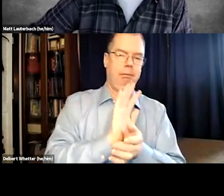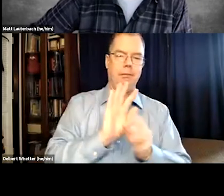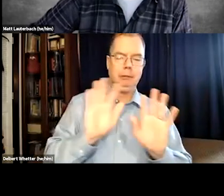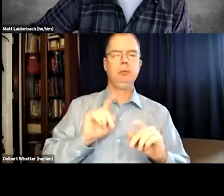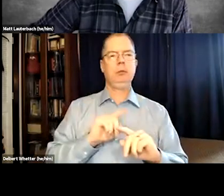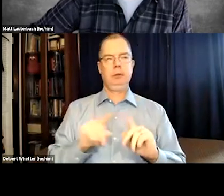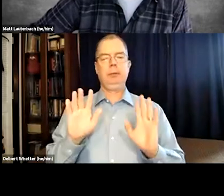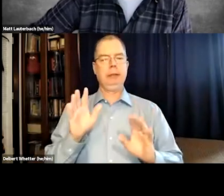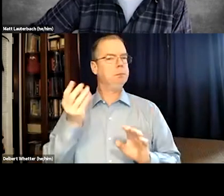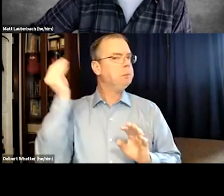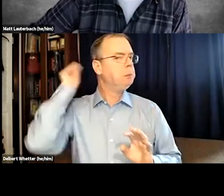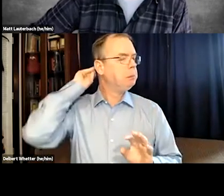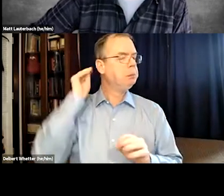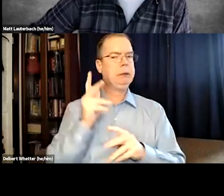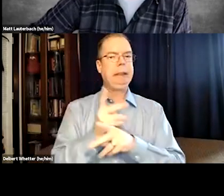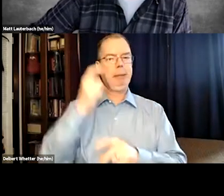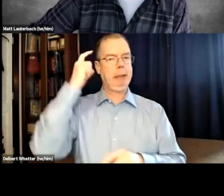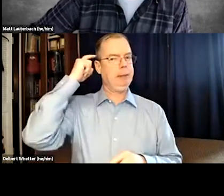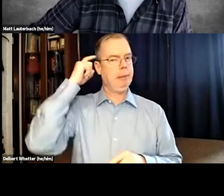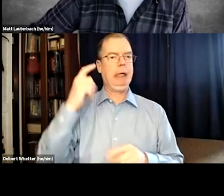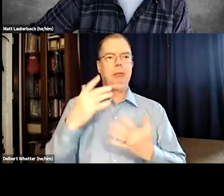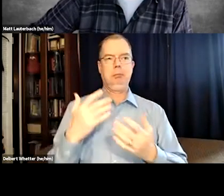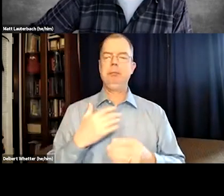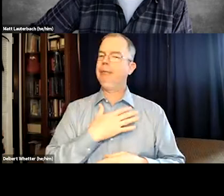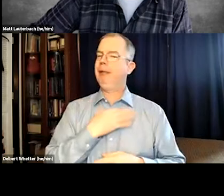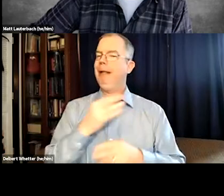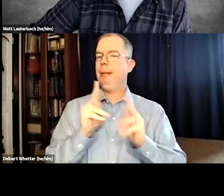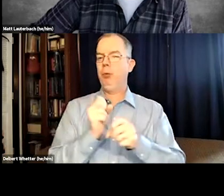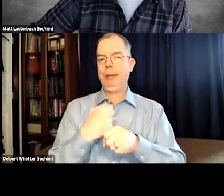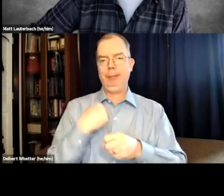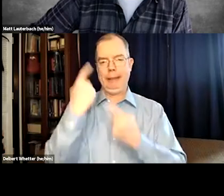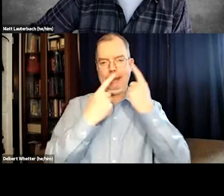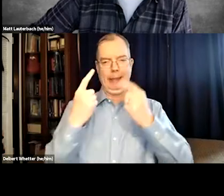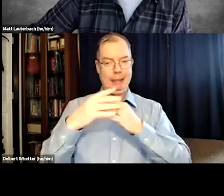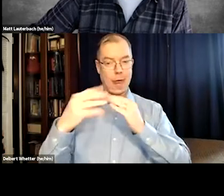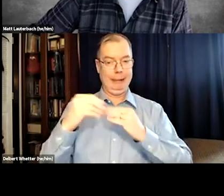And so it may not be for every TV or film,